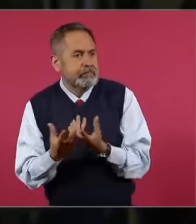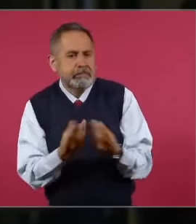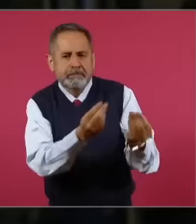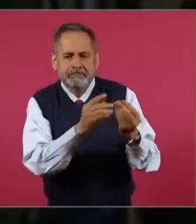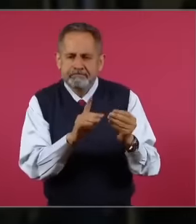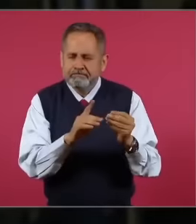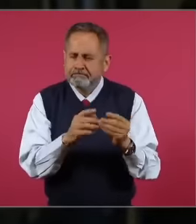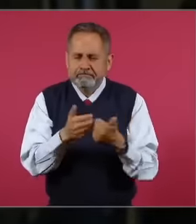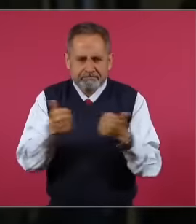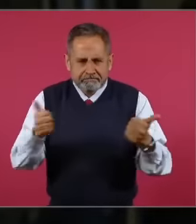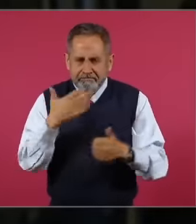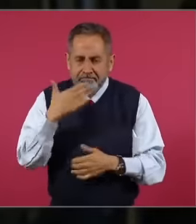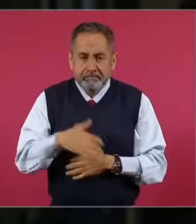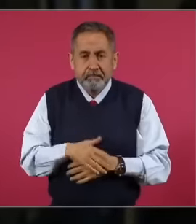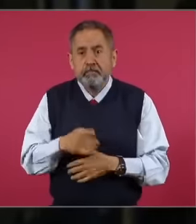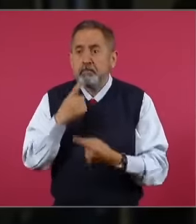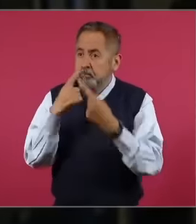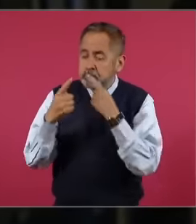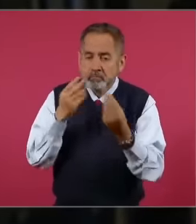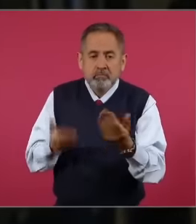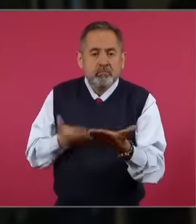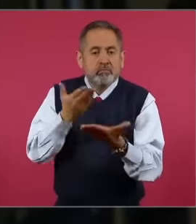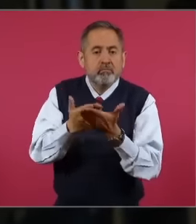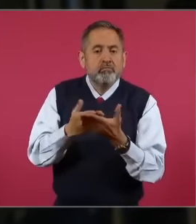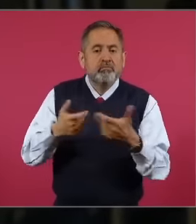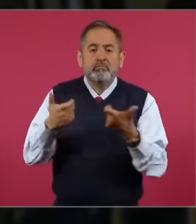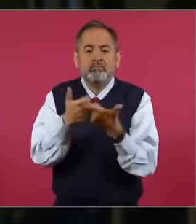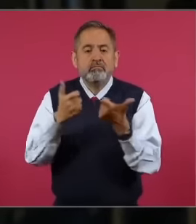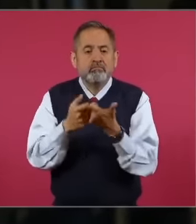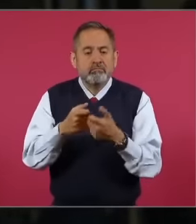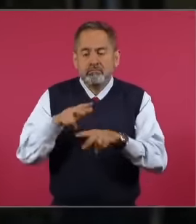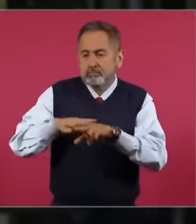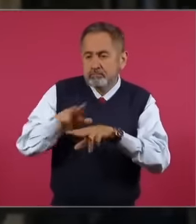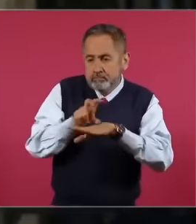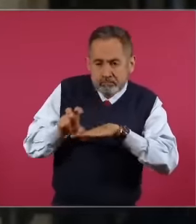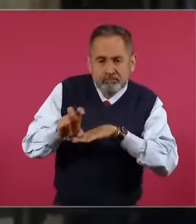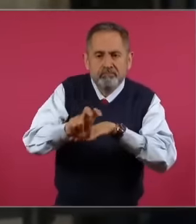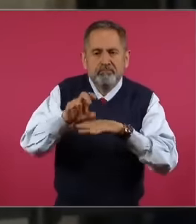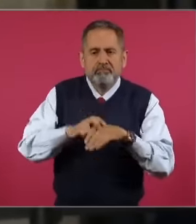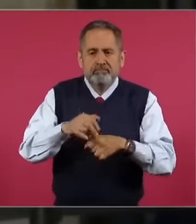I reflected on the cooperatives around the Mayan train to the interoceanic the infrastructure works